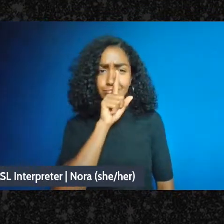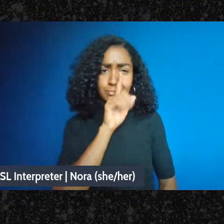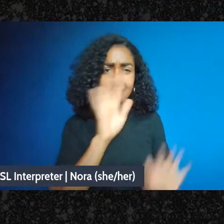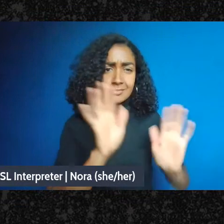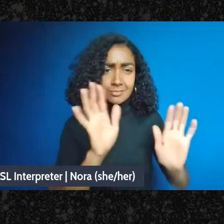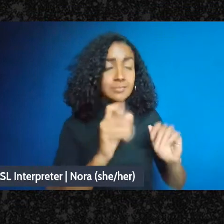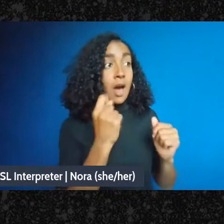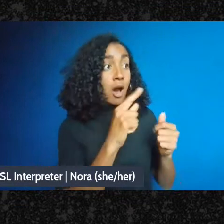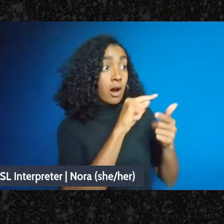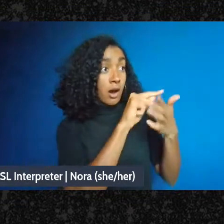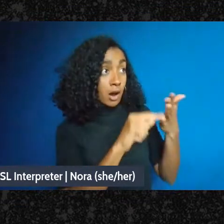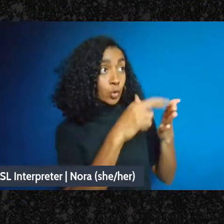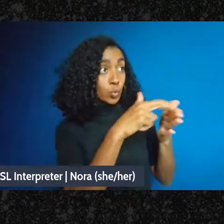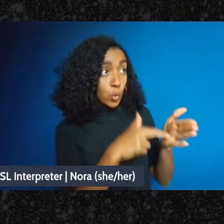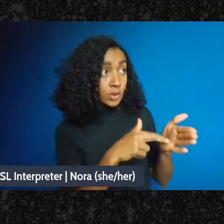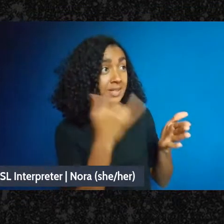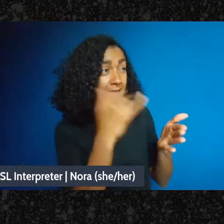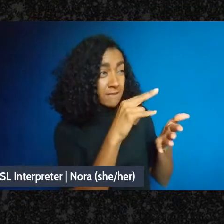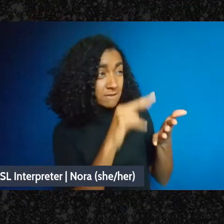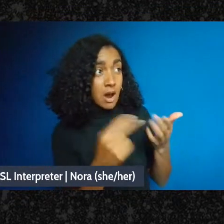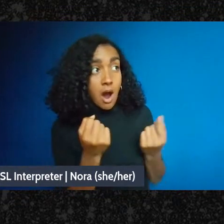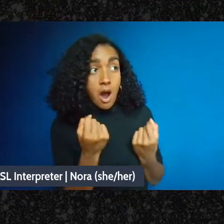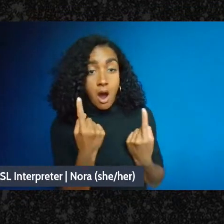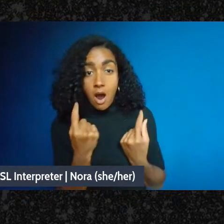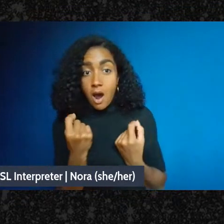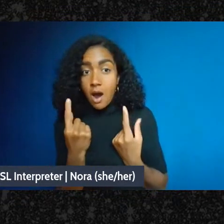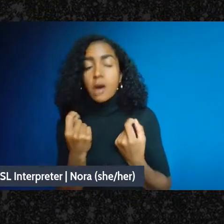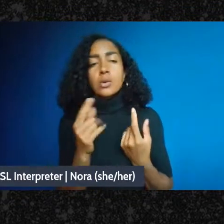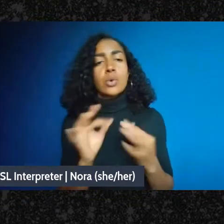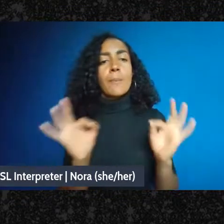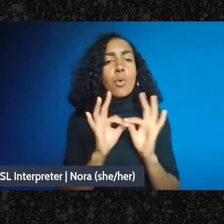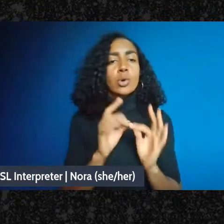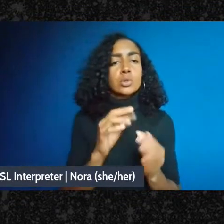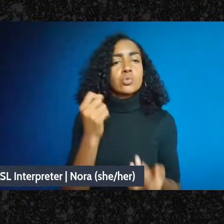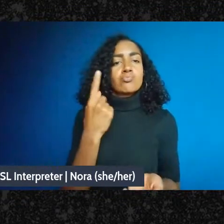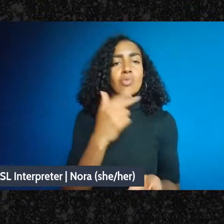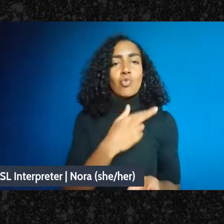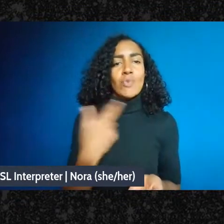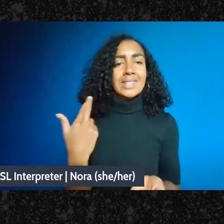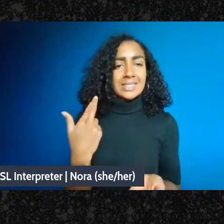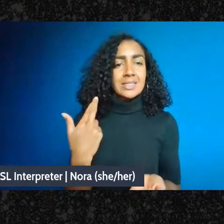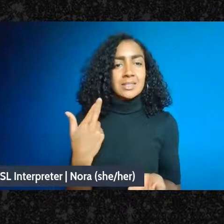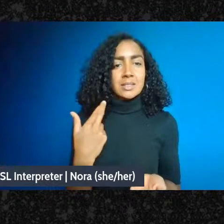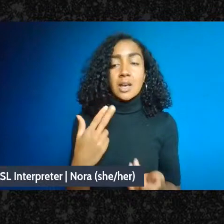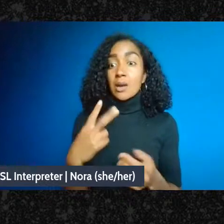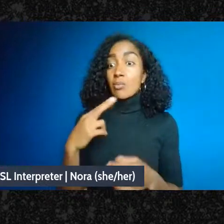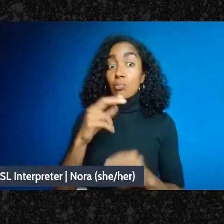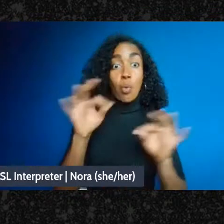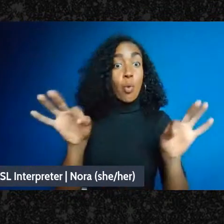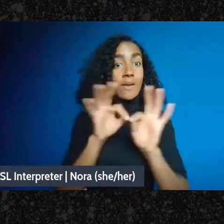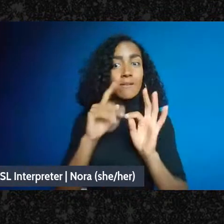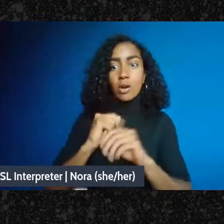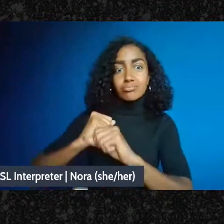the risks when we're doing this stuff is important it's important to protecting our projects, is important to protecting our communities,